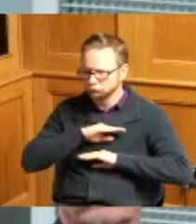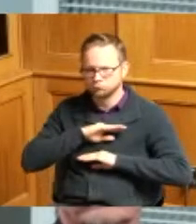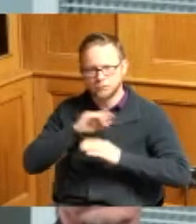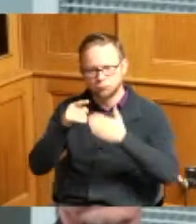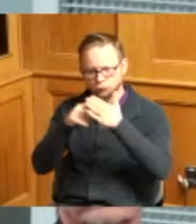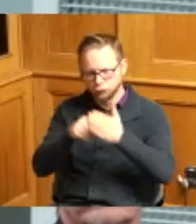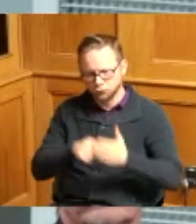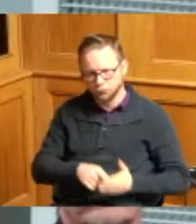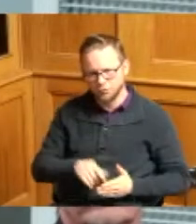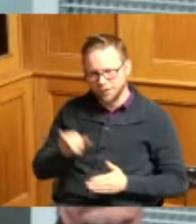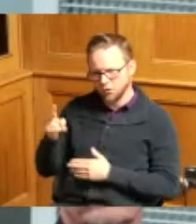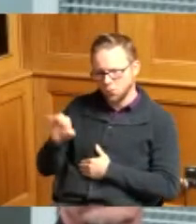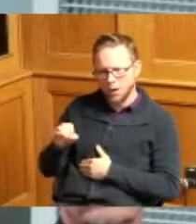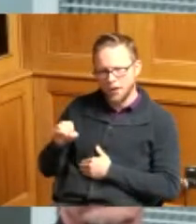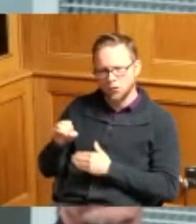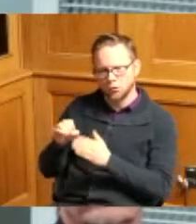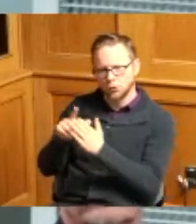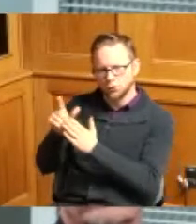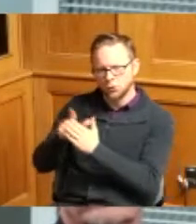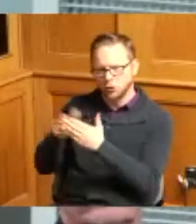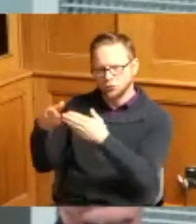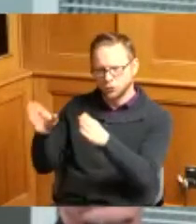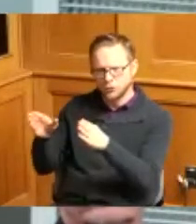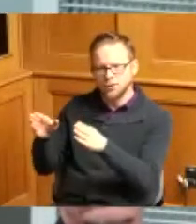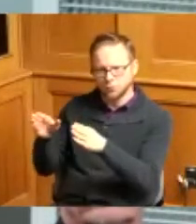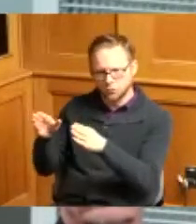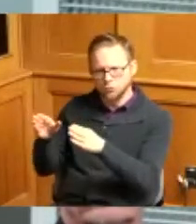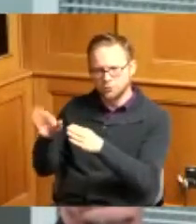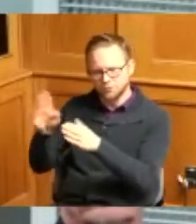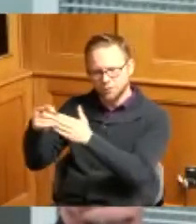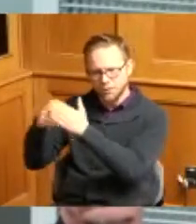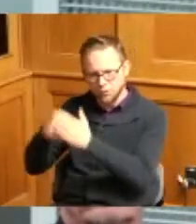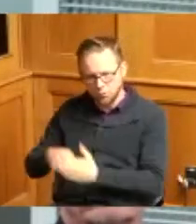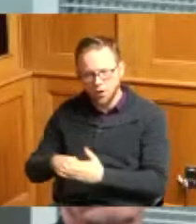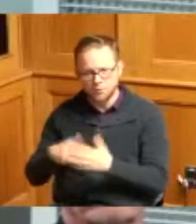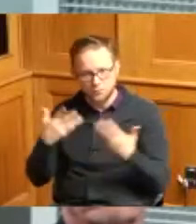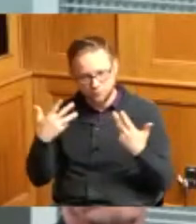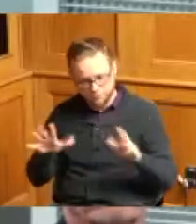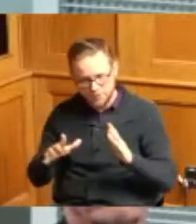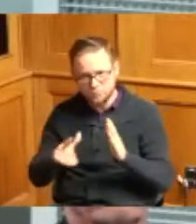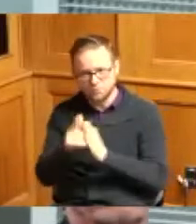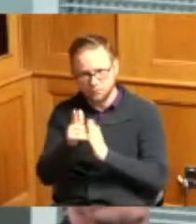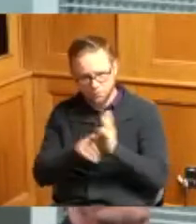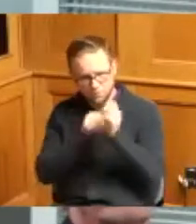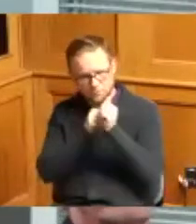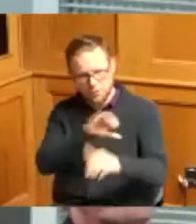that they have been dedicated and accepted road by statutory dedication therefore I'm requesting this